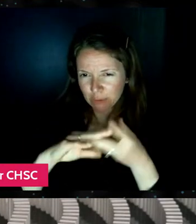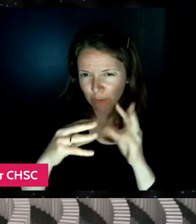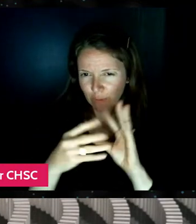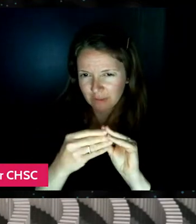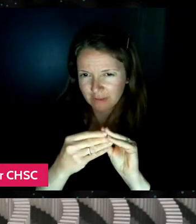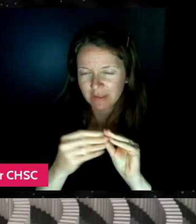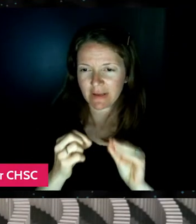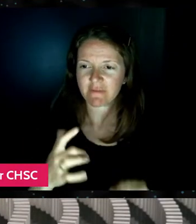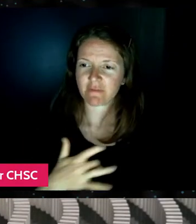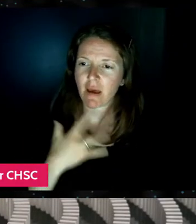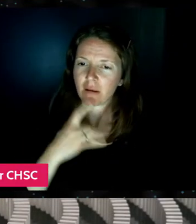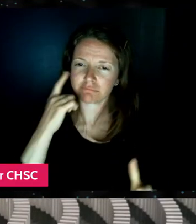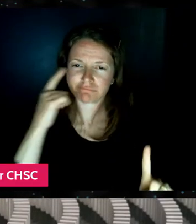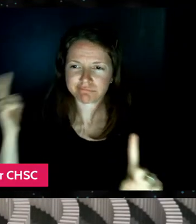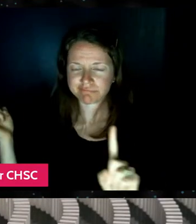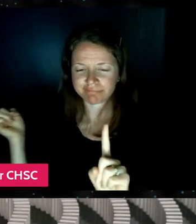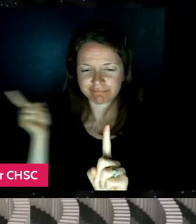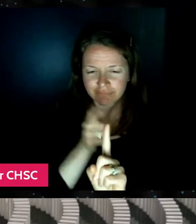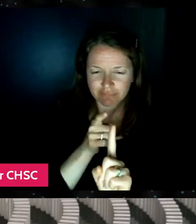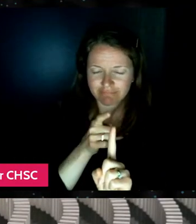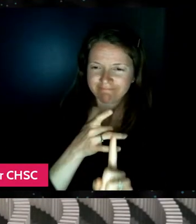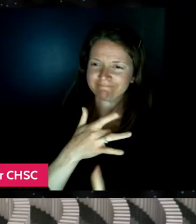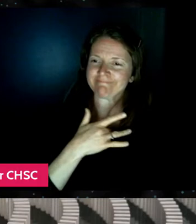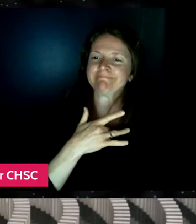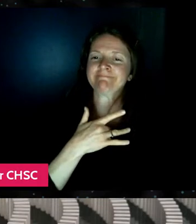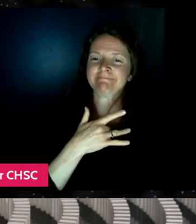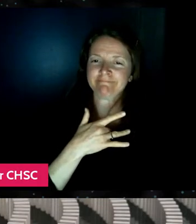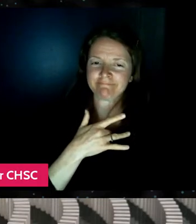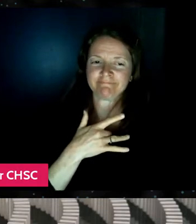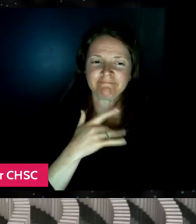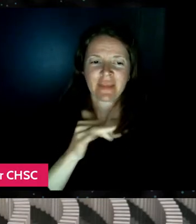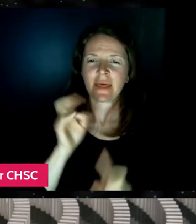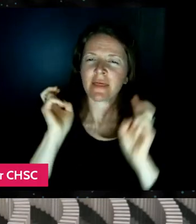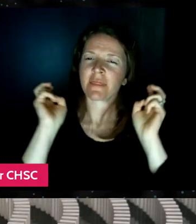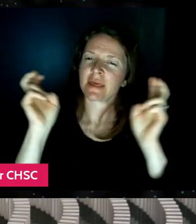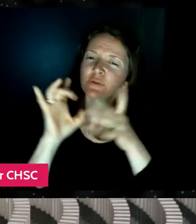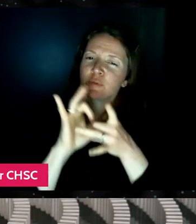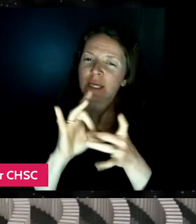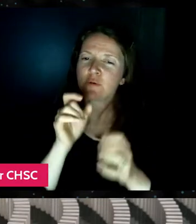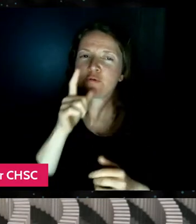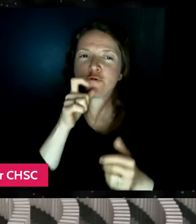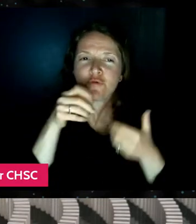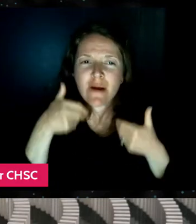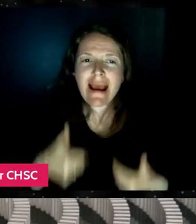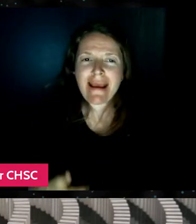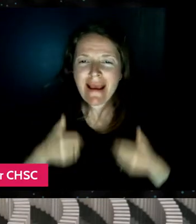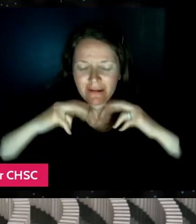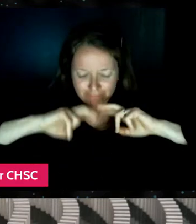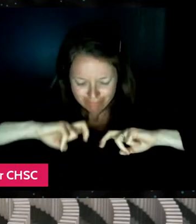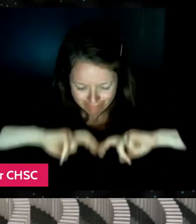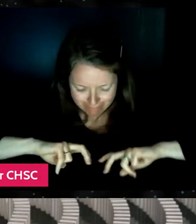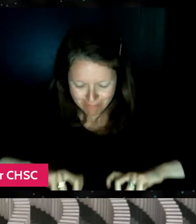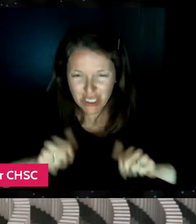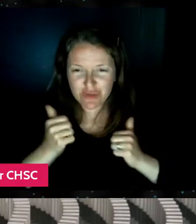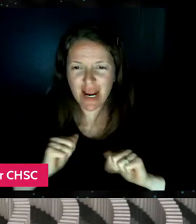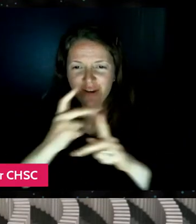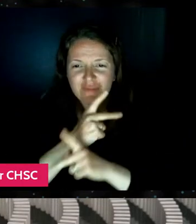to a lot of like just themes around, like who I am and trying to answer these open-ended questions.